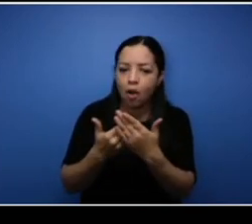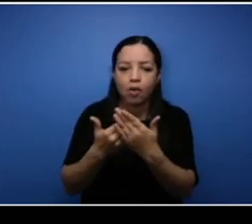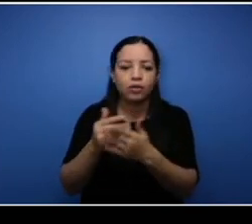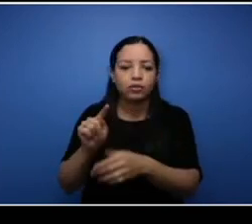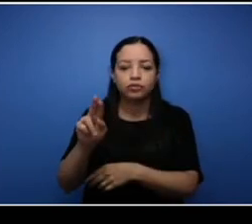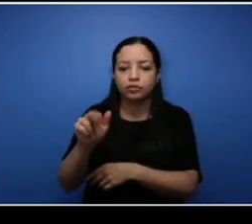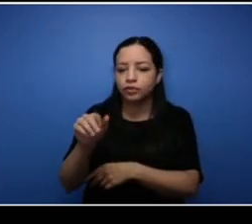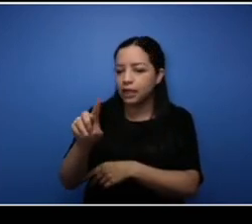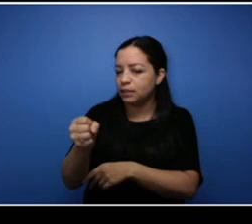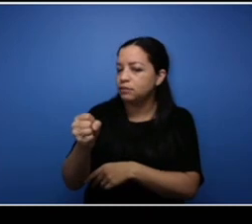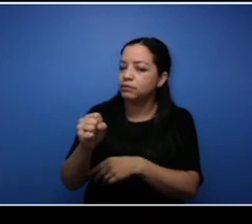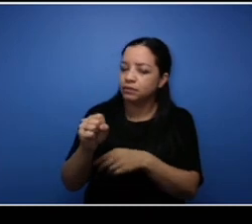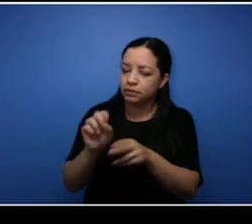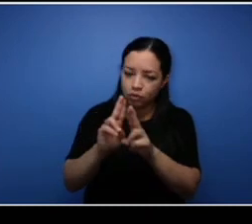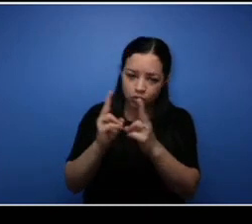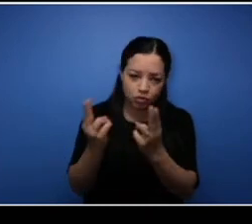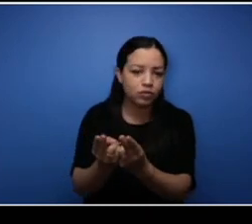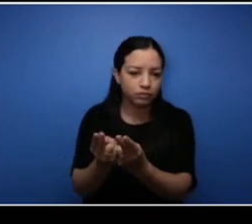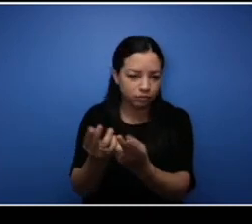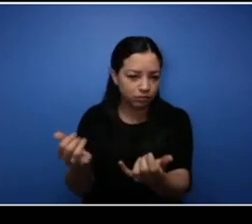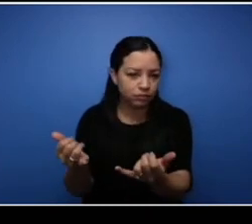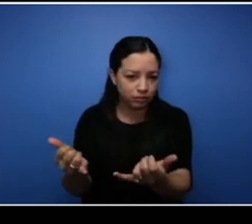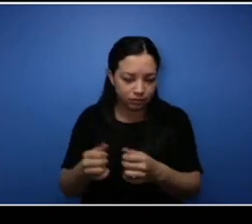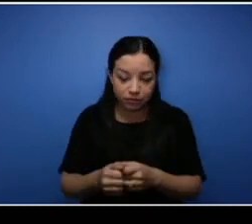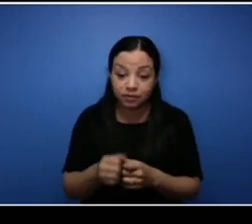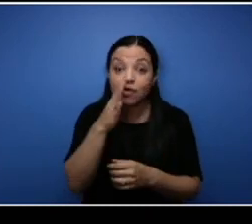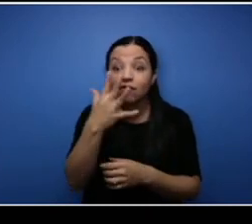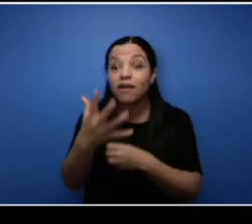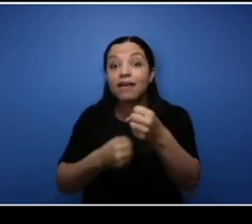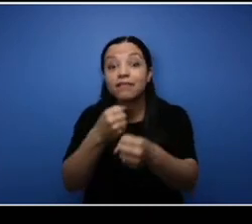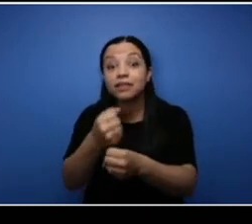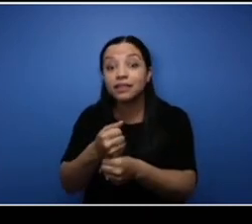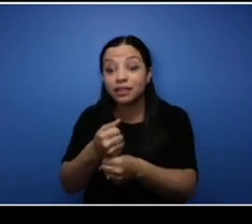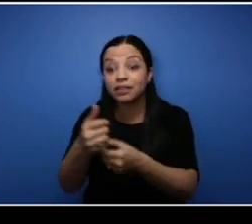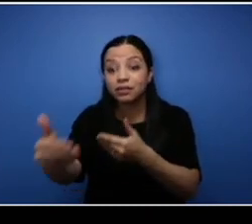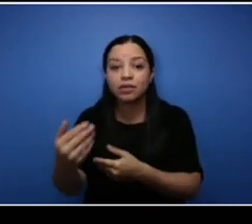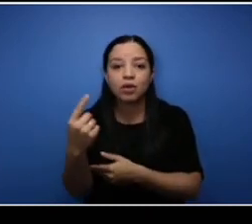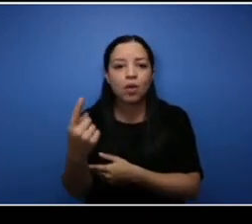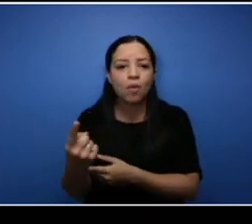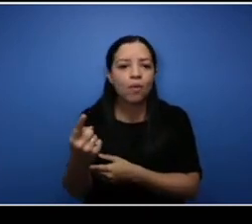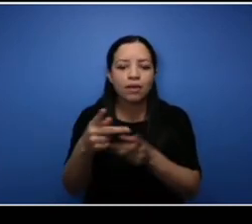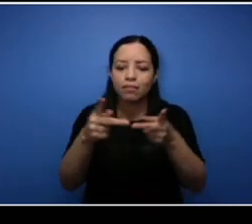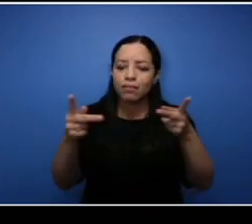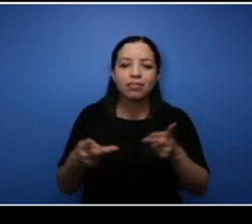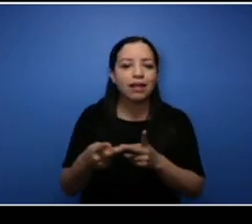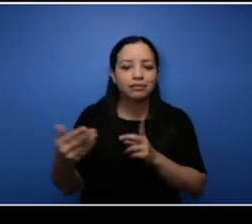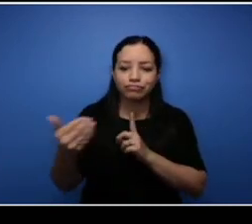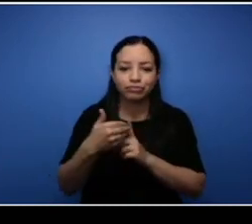years we want to be a complete one call stop like basically we'll have every trade working